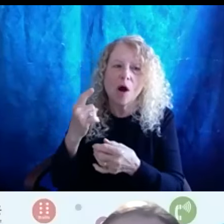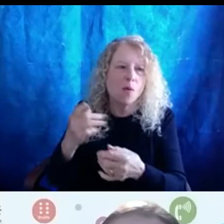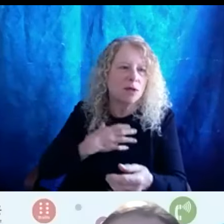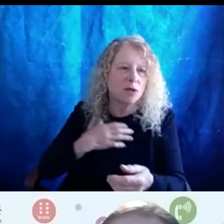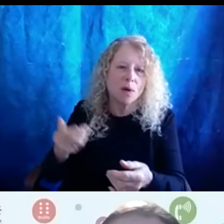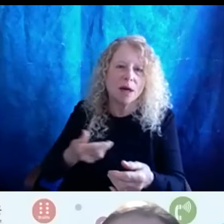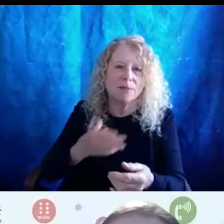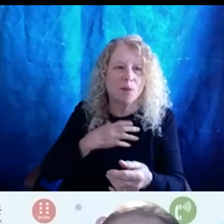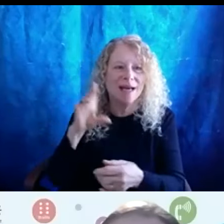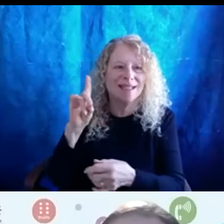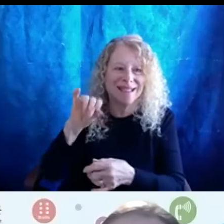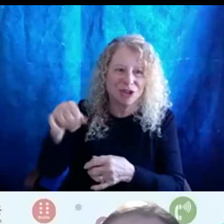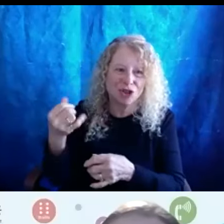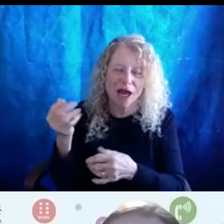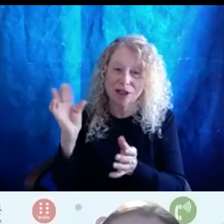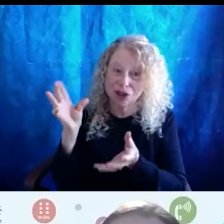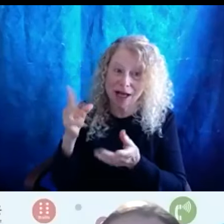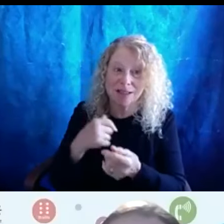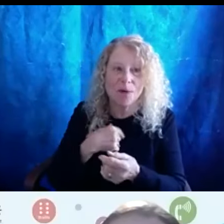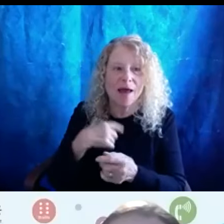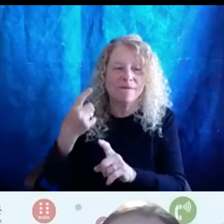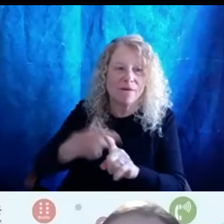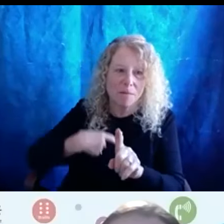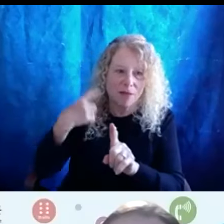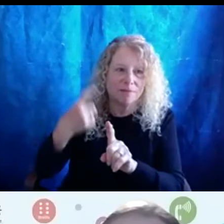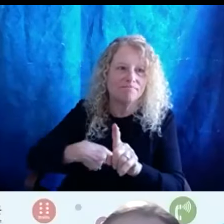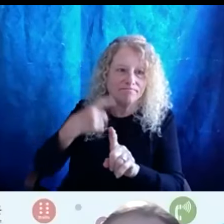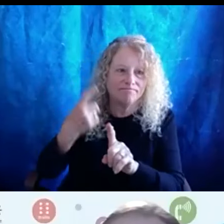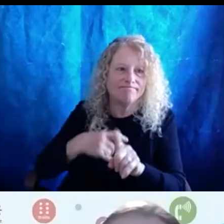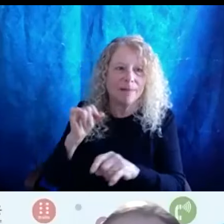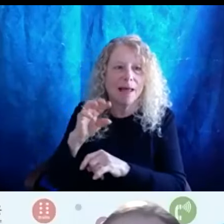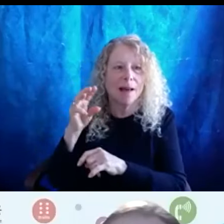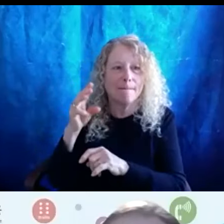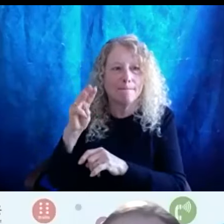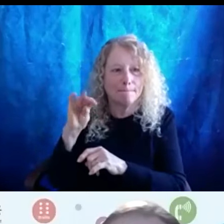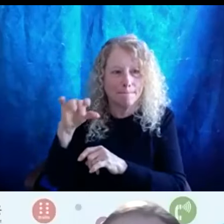DJ chats too that we have monthly, which like Missy said talks about a